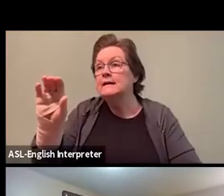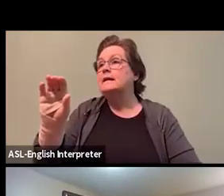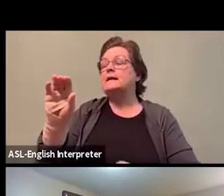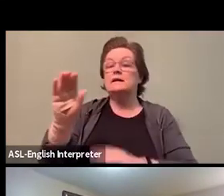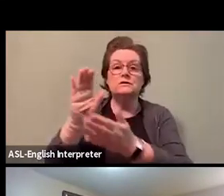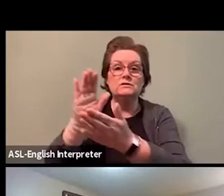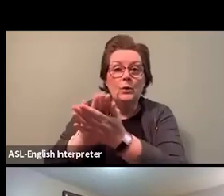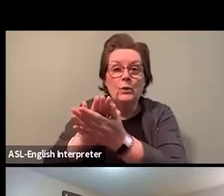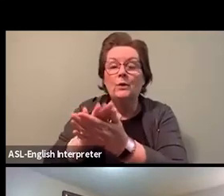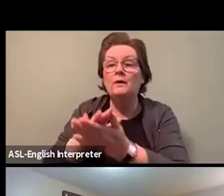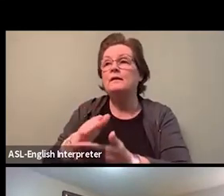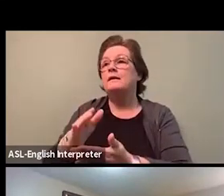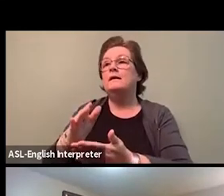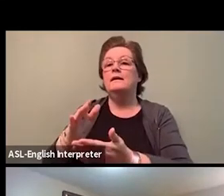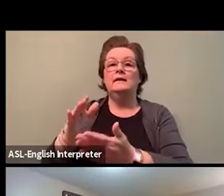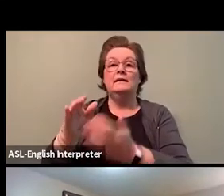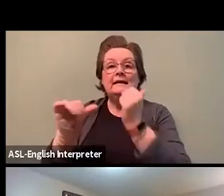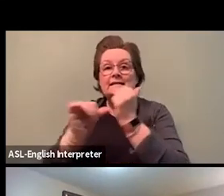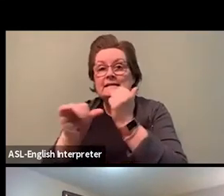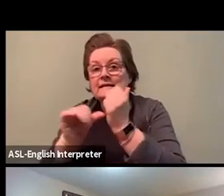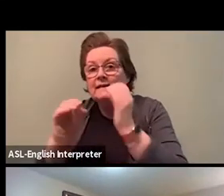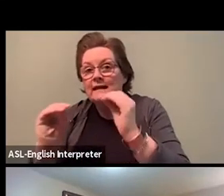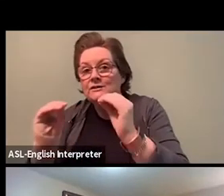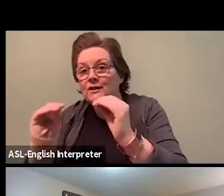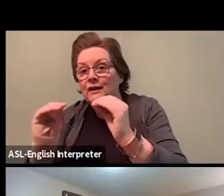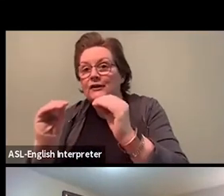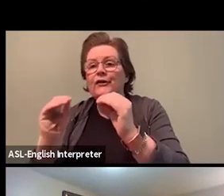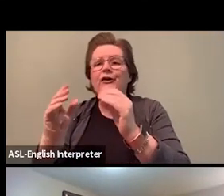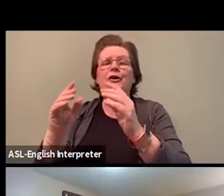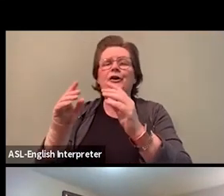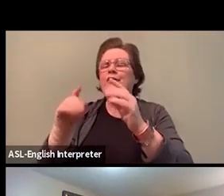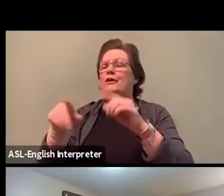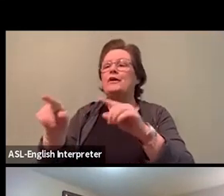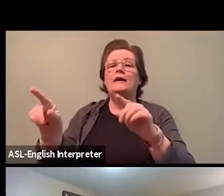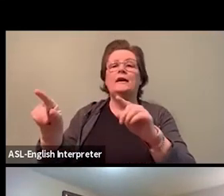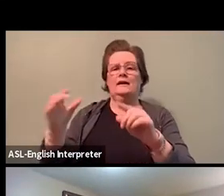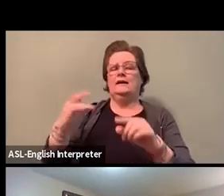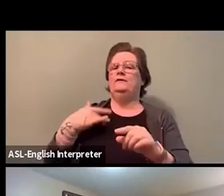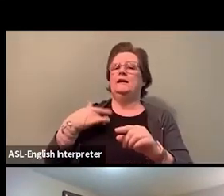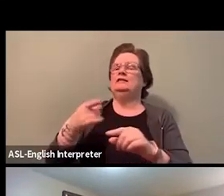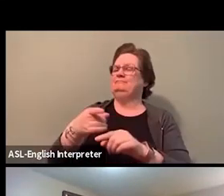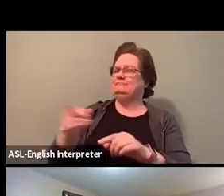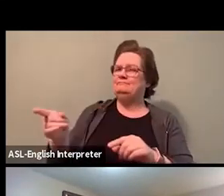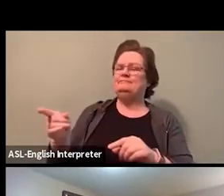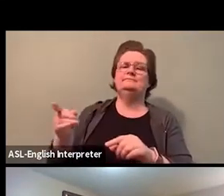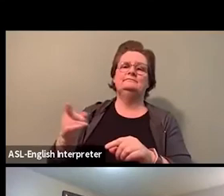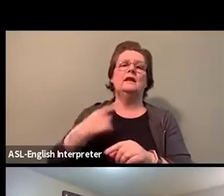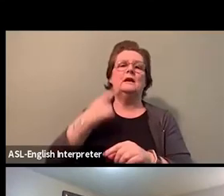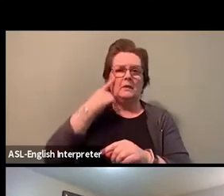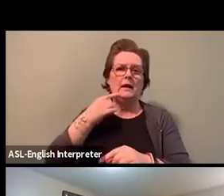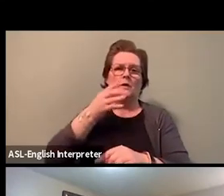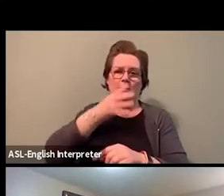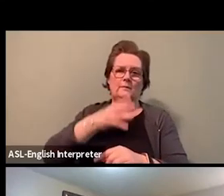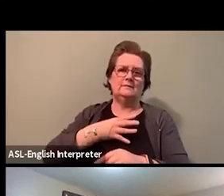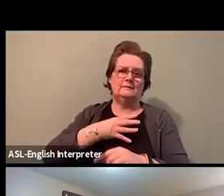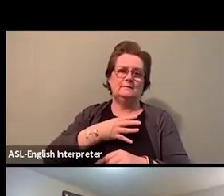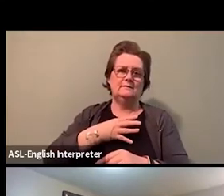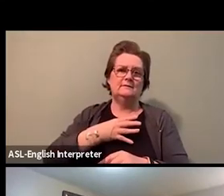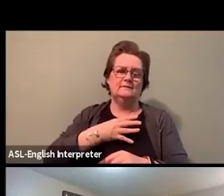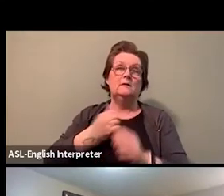or education workers, what have you? That is my stance, right? What else we need to do?